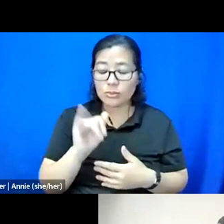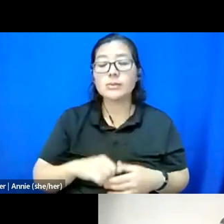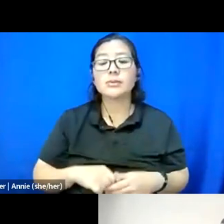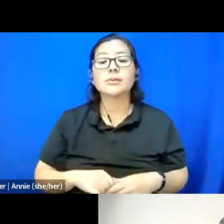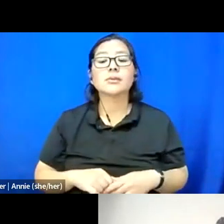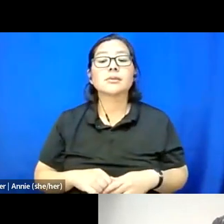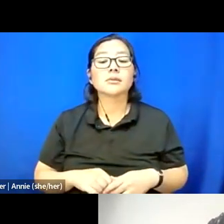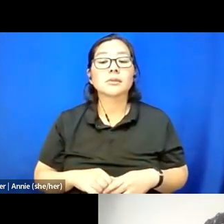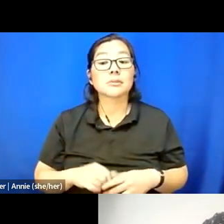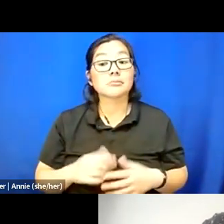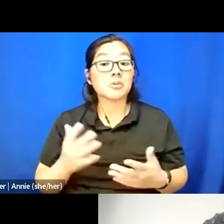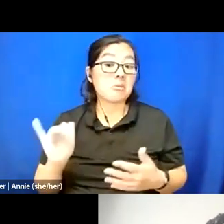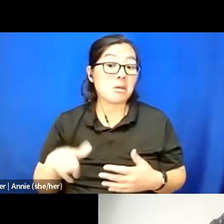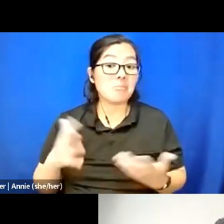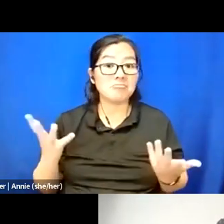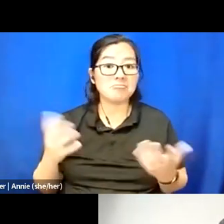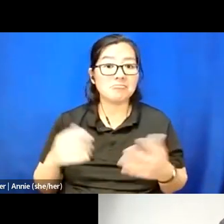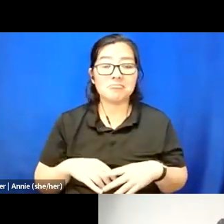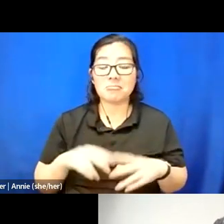And yeah, so I look forward to this panel.